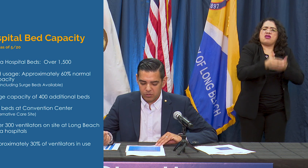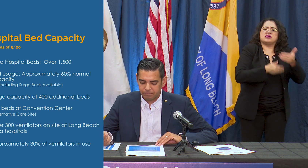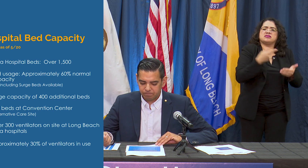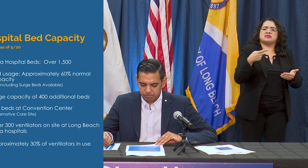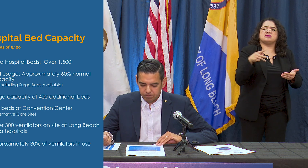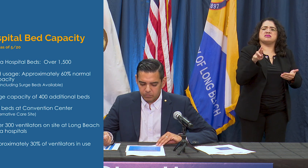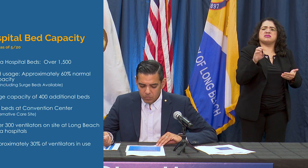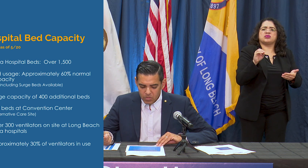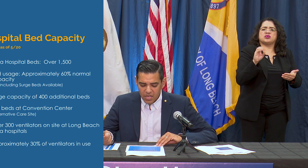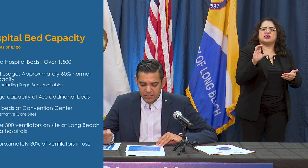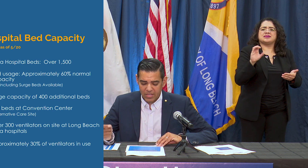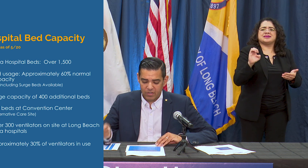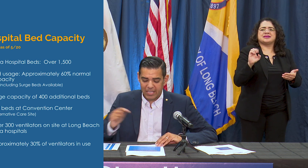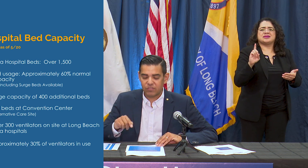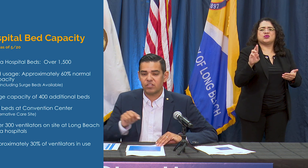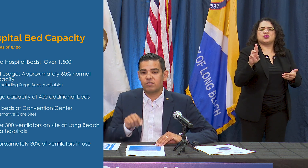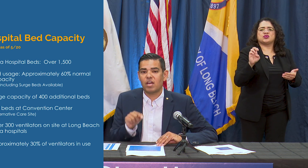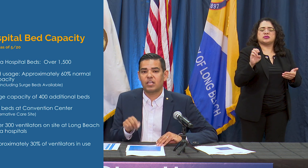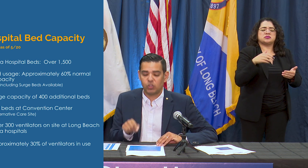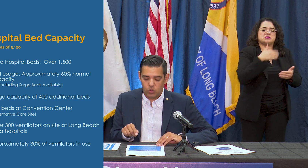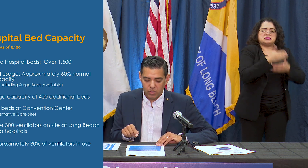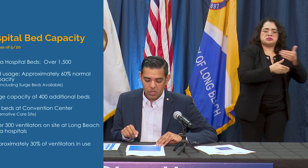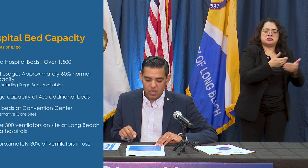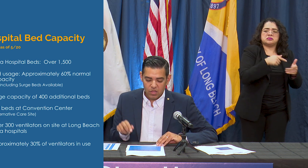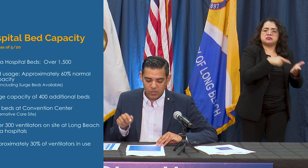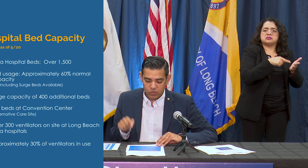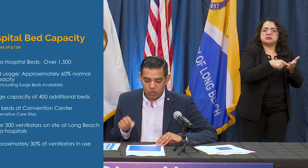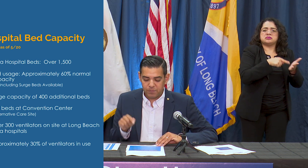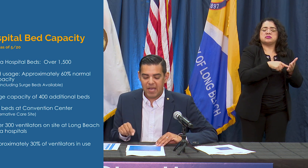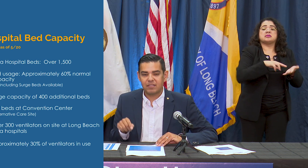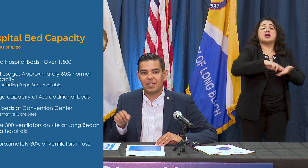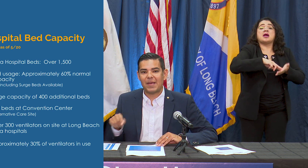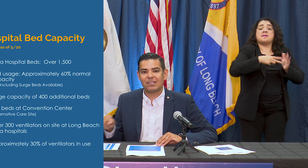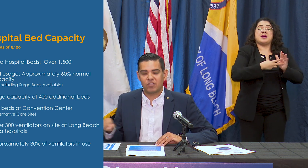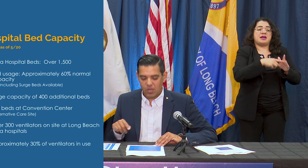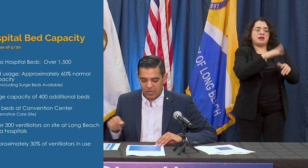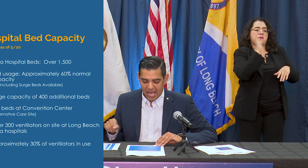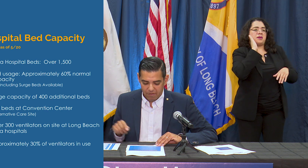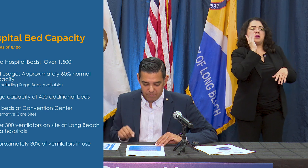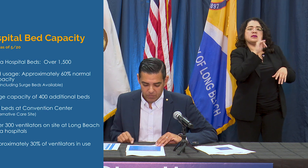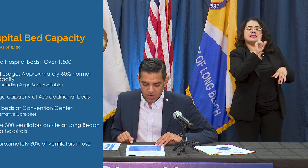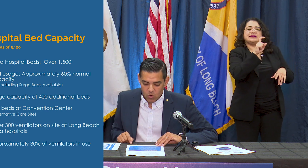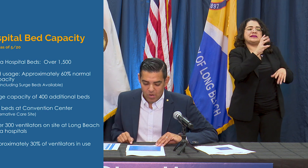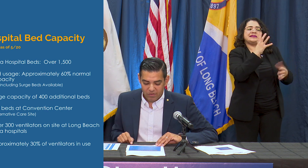and again this does not include the surge bed capacity that we have. We have